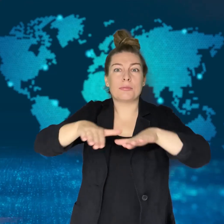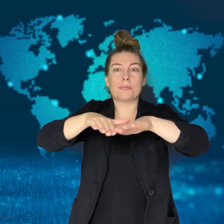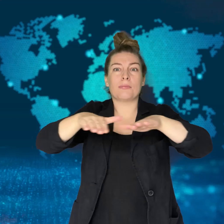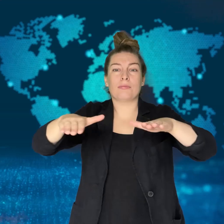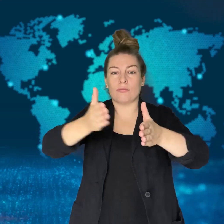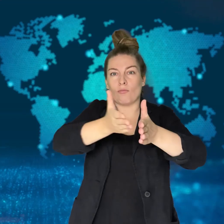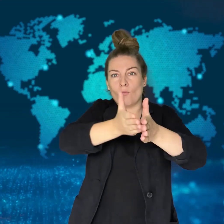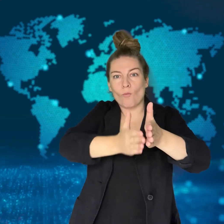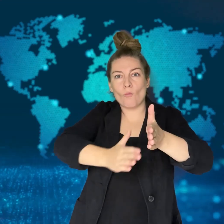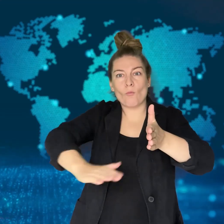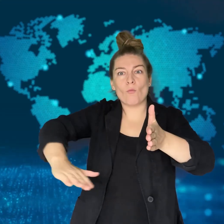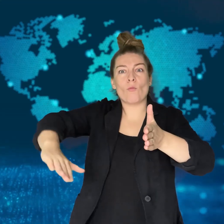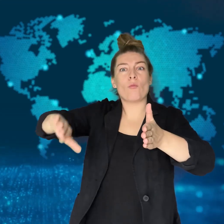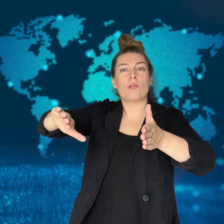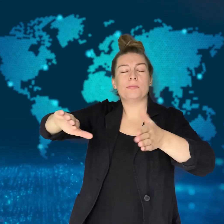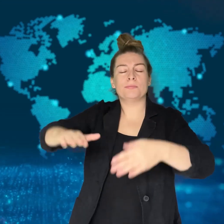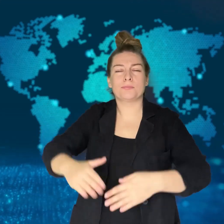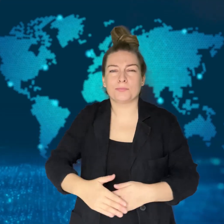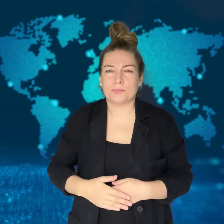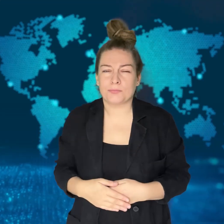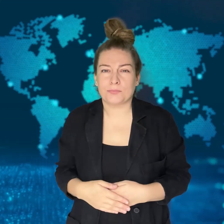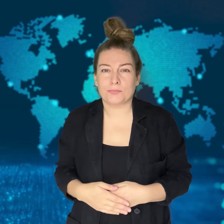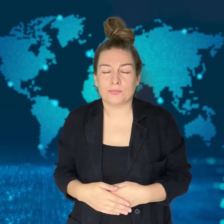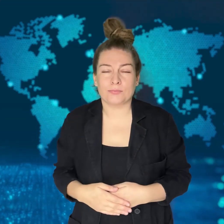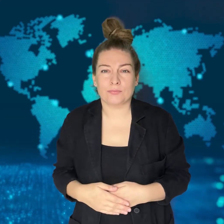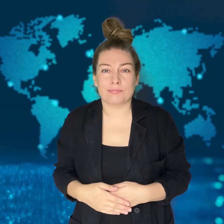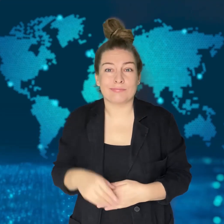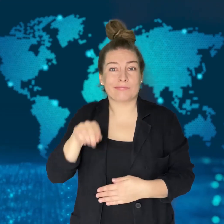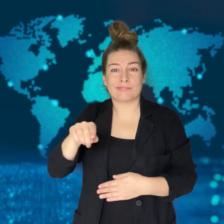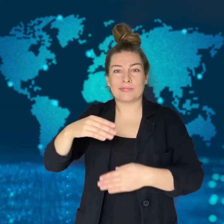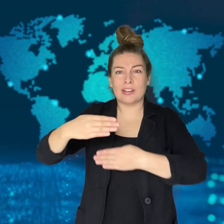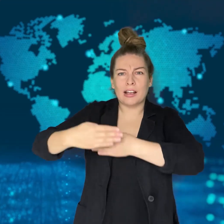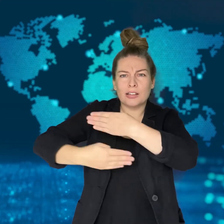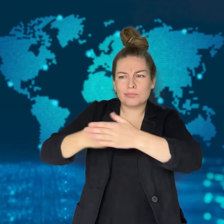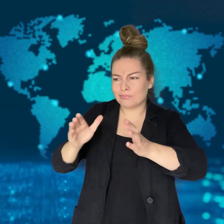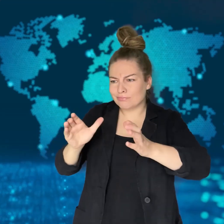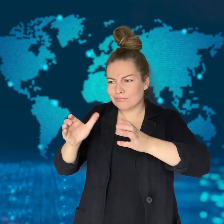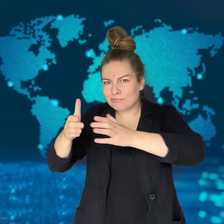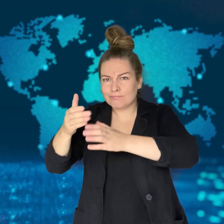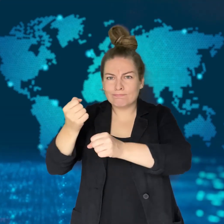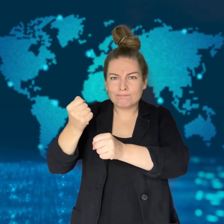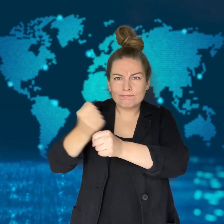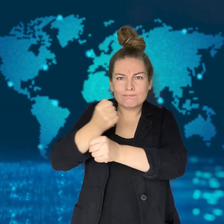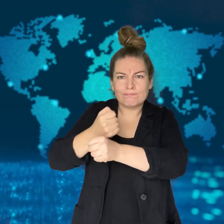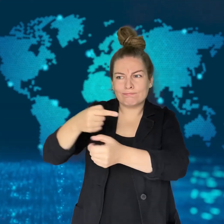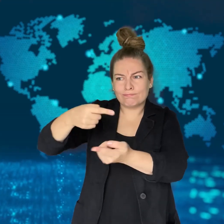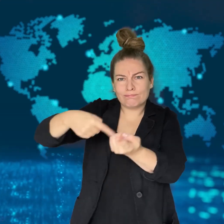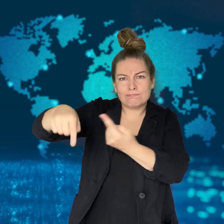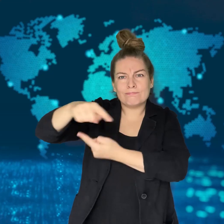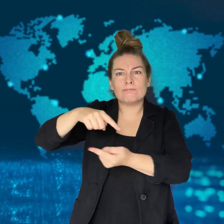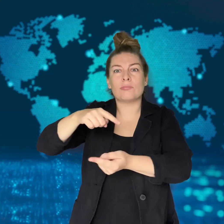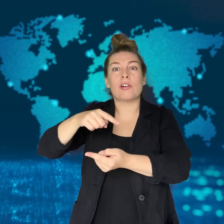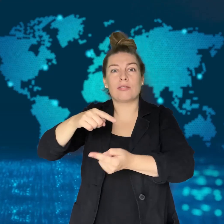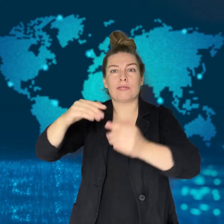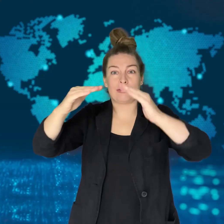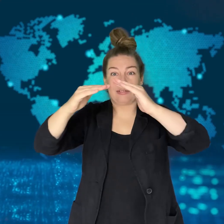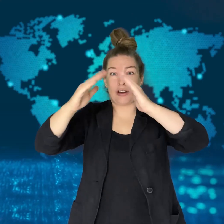Twenty other Hezbollah officials were killed in the attack,